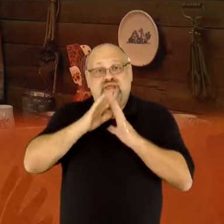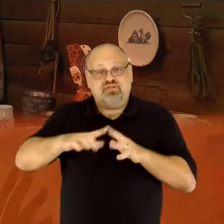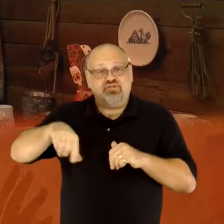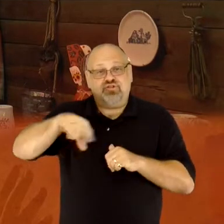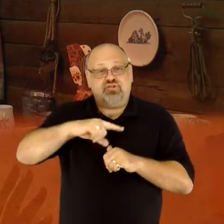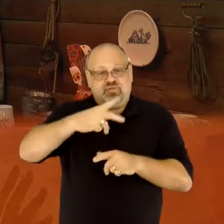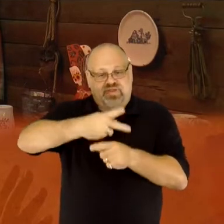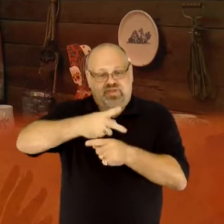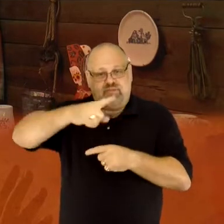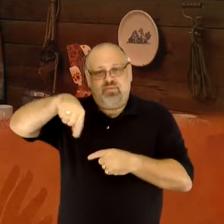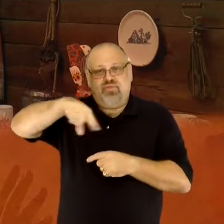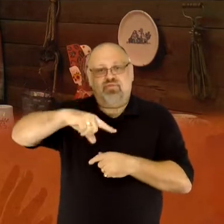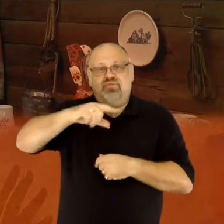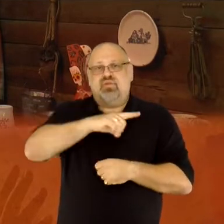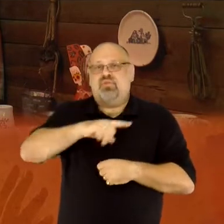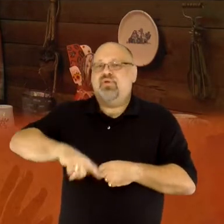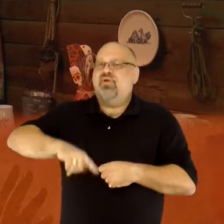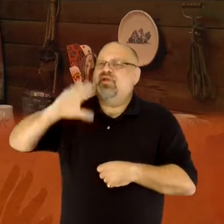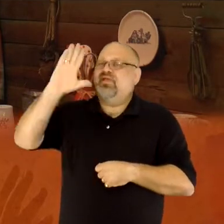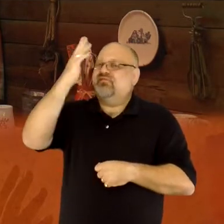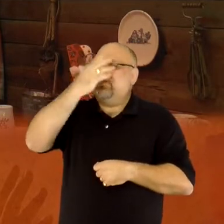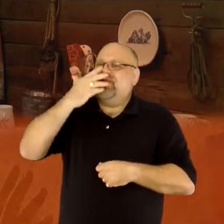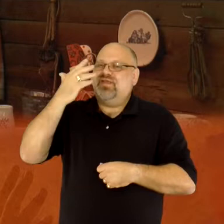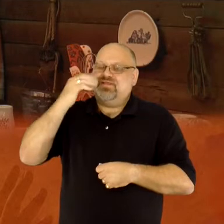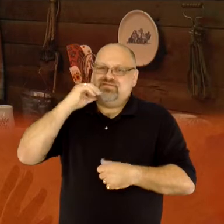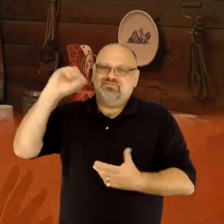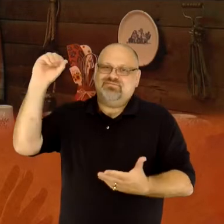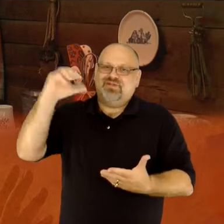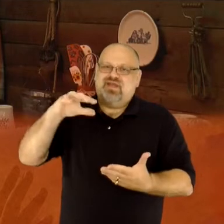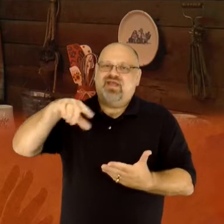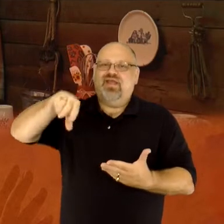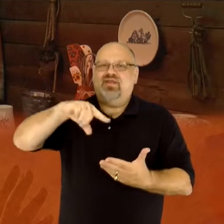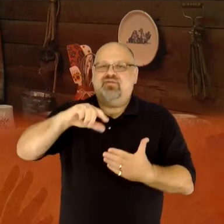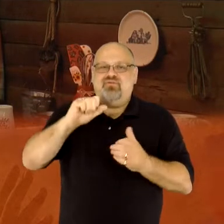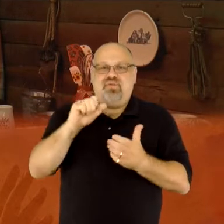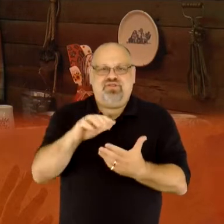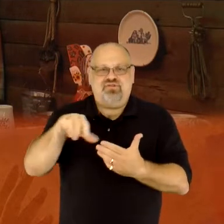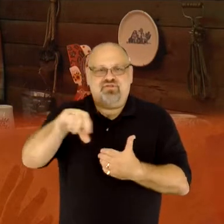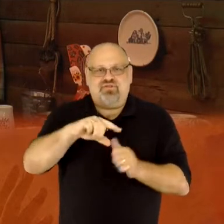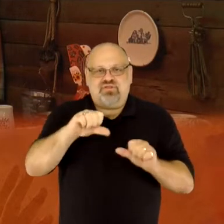you and keep you. May the Lord make His face shine upon you and be gracious to you. May the Lord look